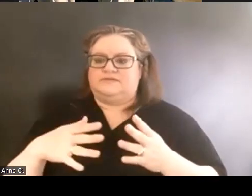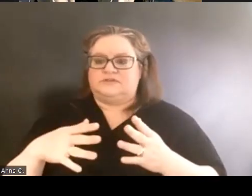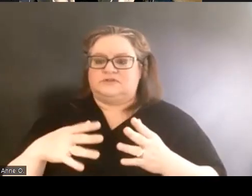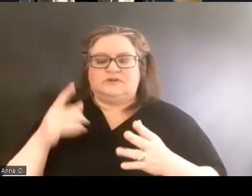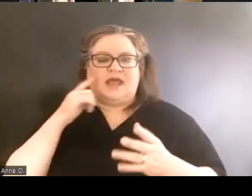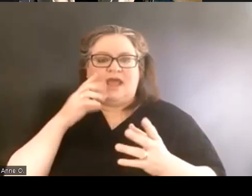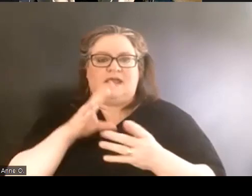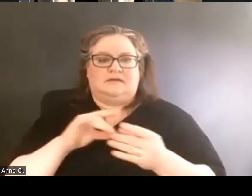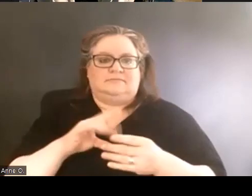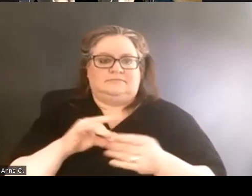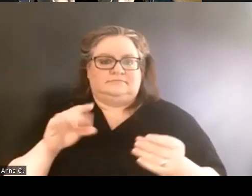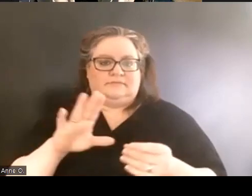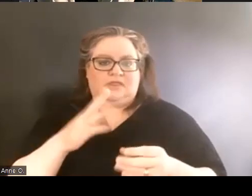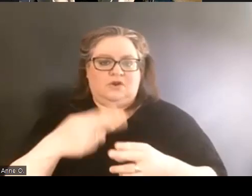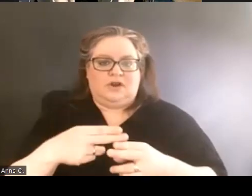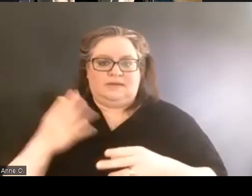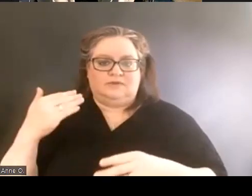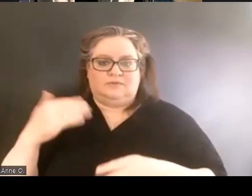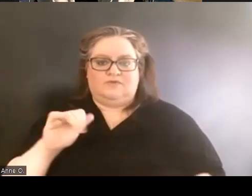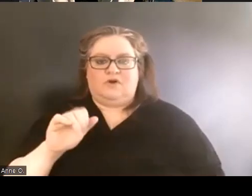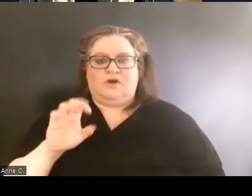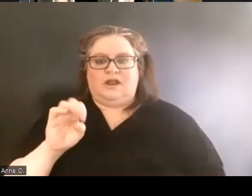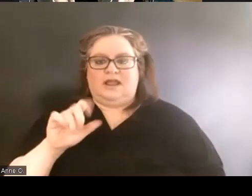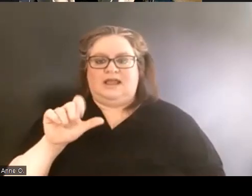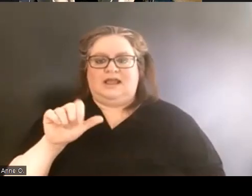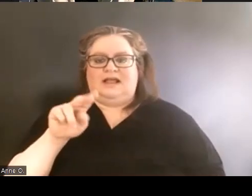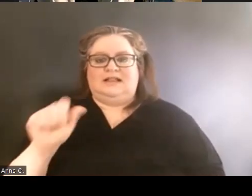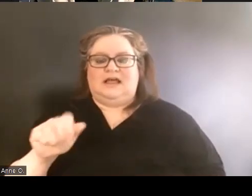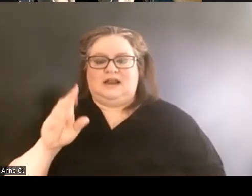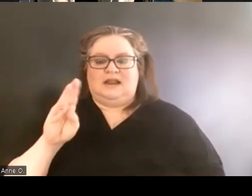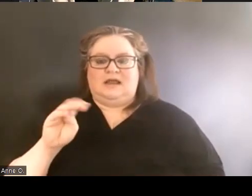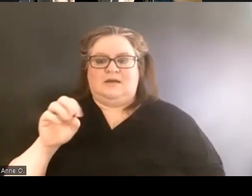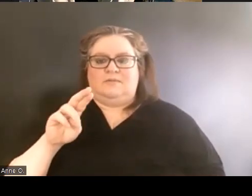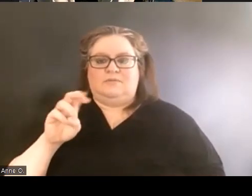Alena Morales and Katie Savin, who was a grad student